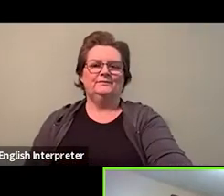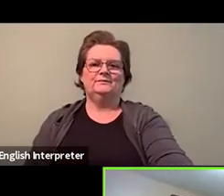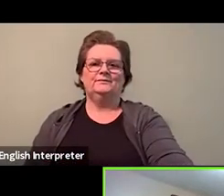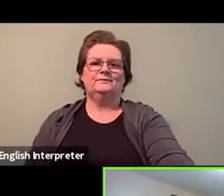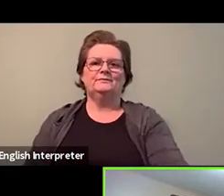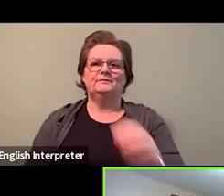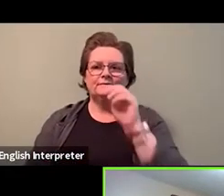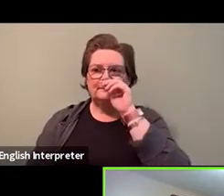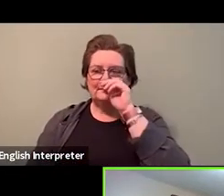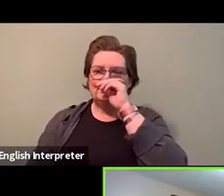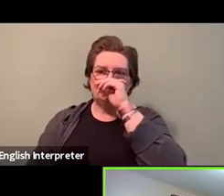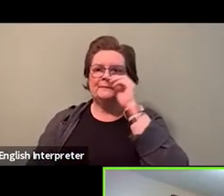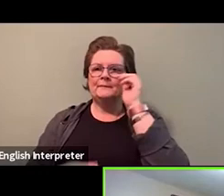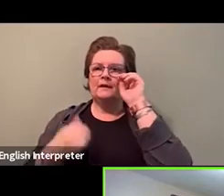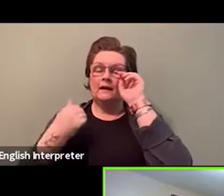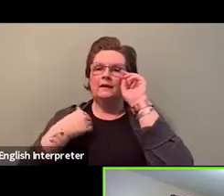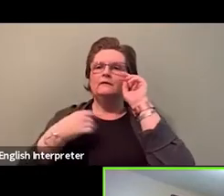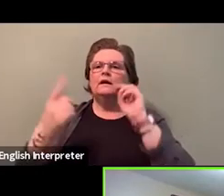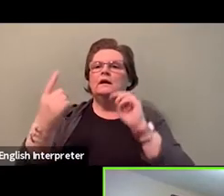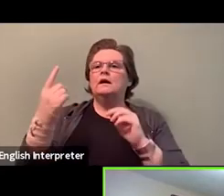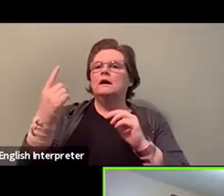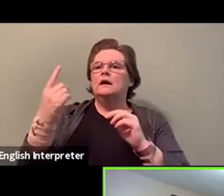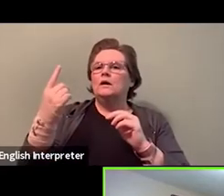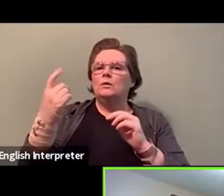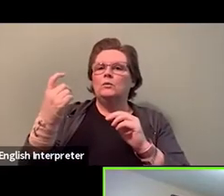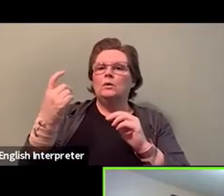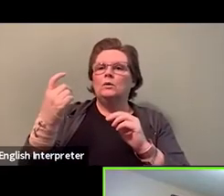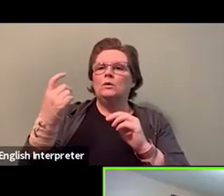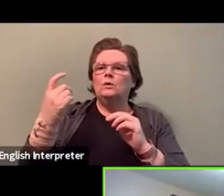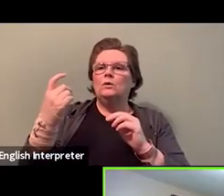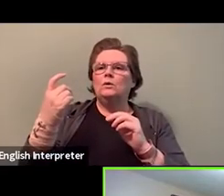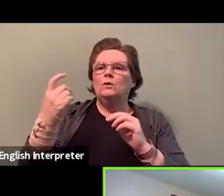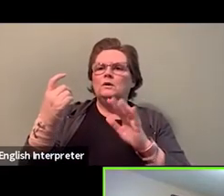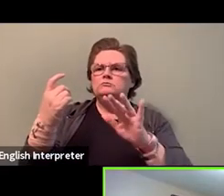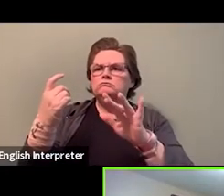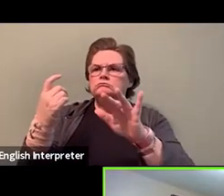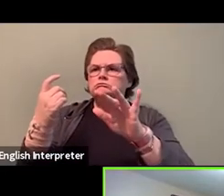I'm not quite sure if Jill is with us,